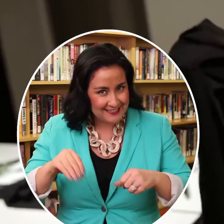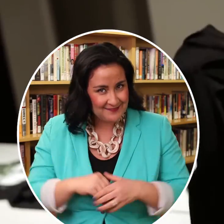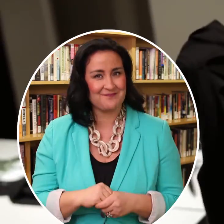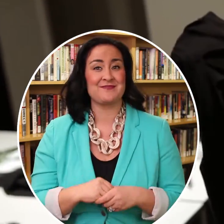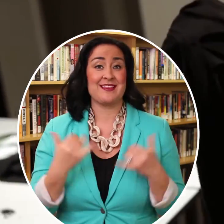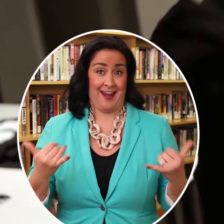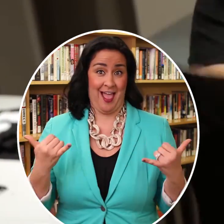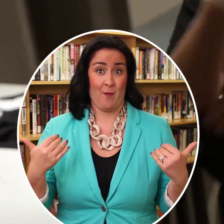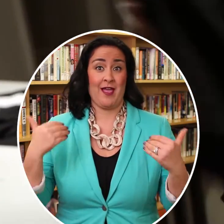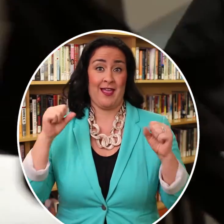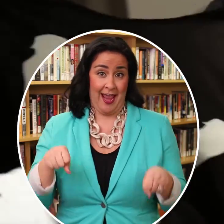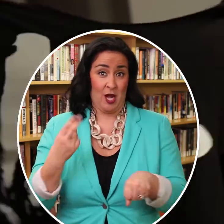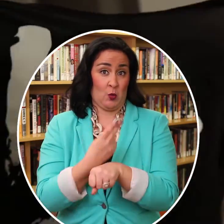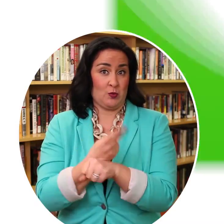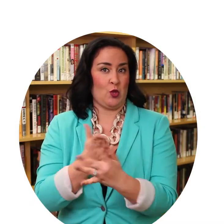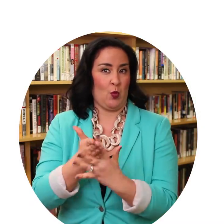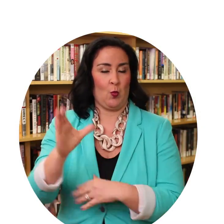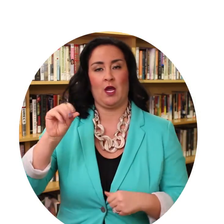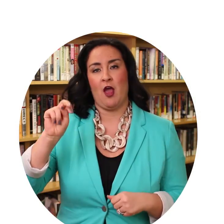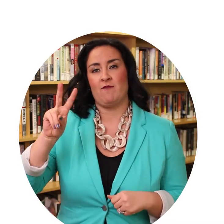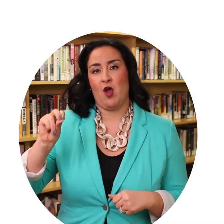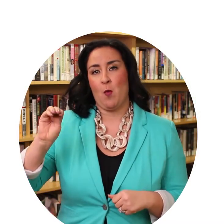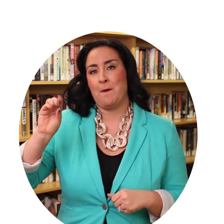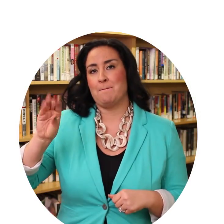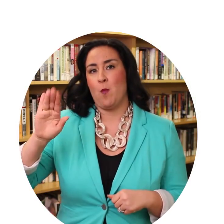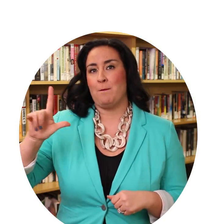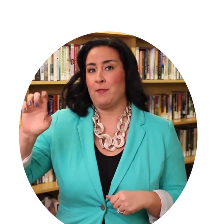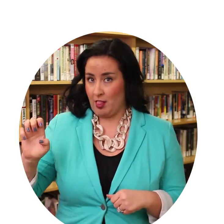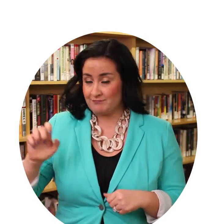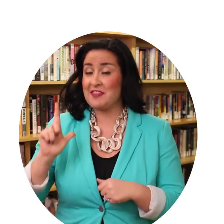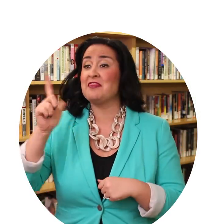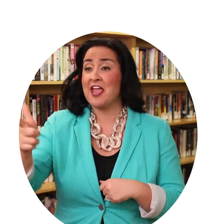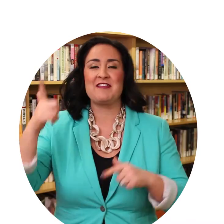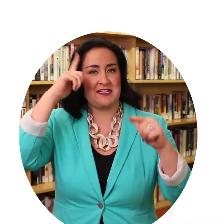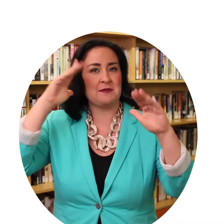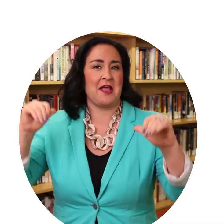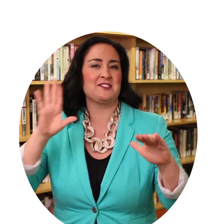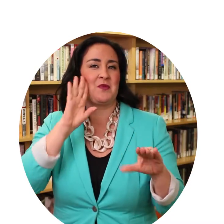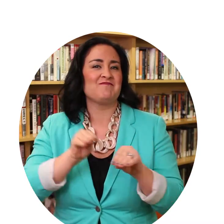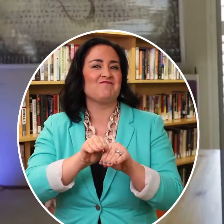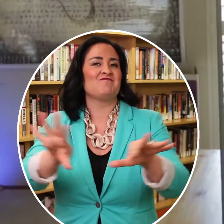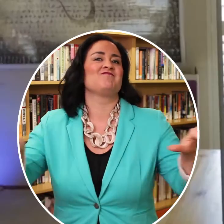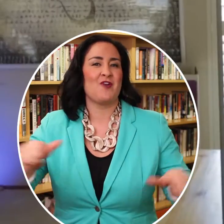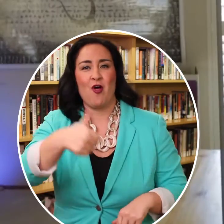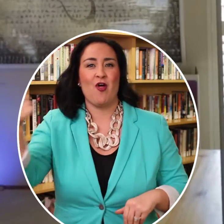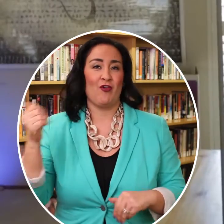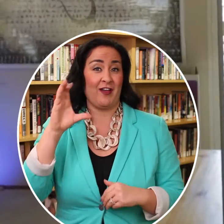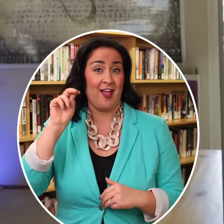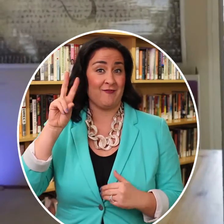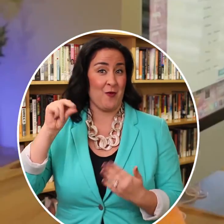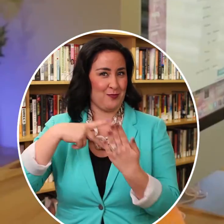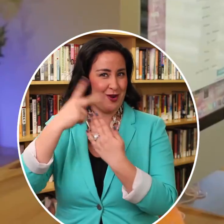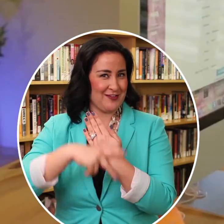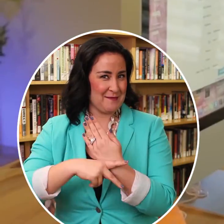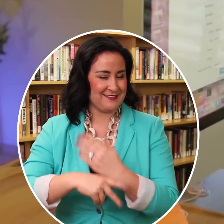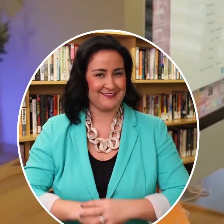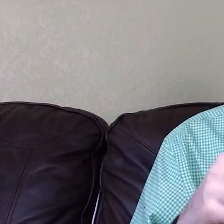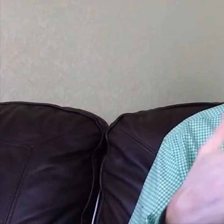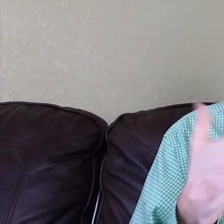While it’s currently only available on Convo Mobile, it is expected to release on Convo's other platforms soon.